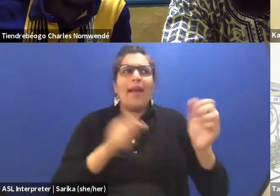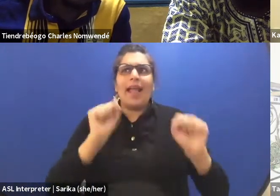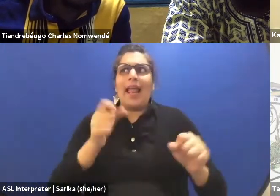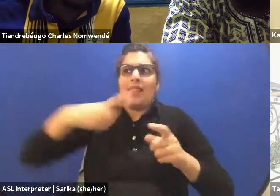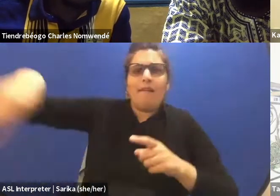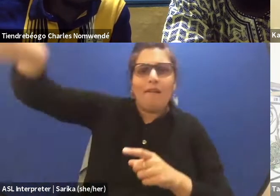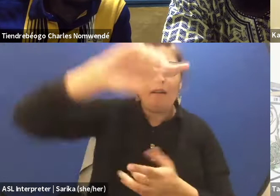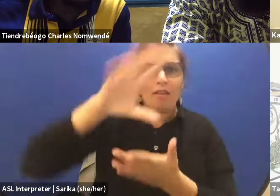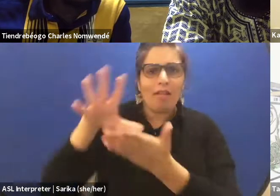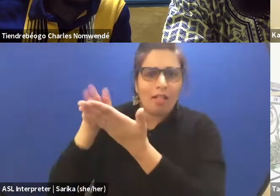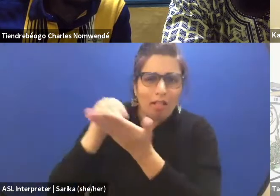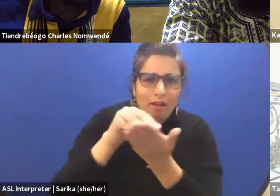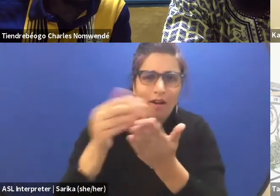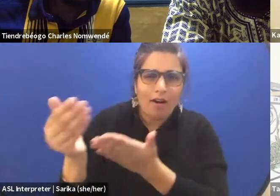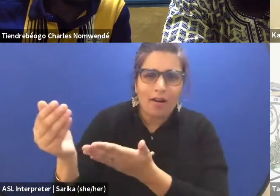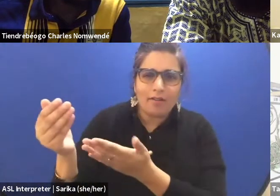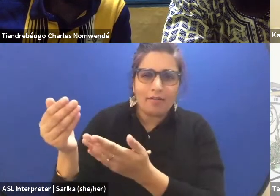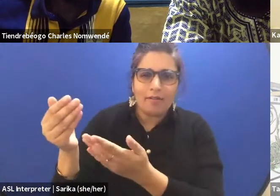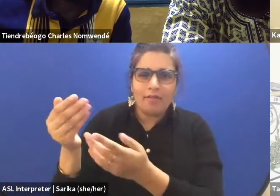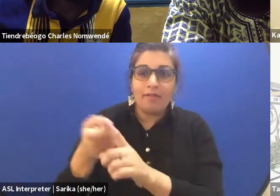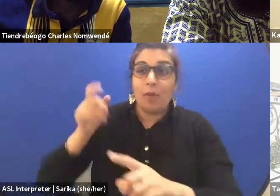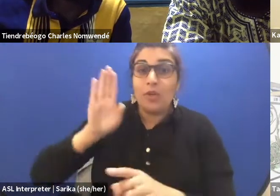based on your dramaturgical process and learnings.